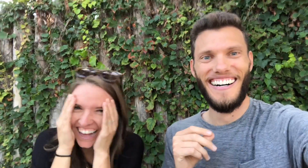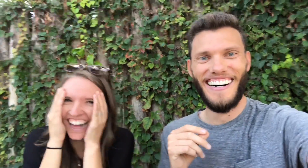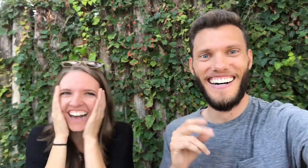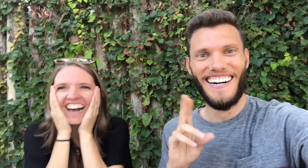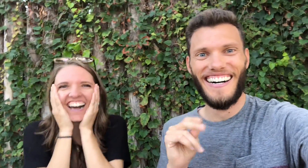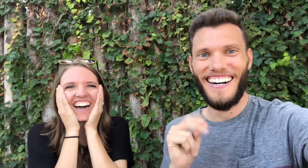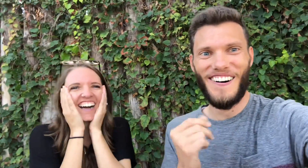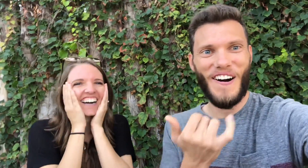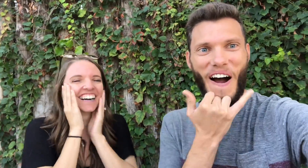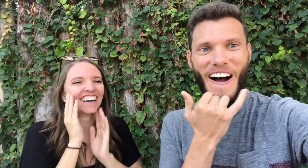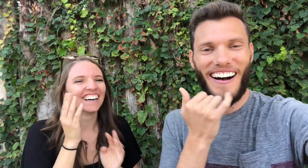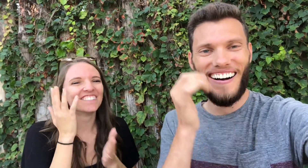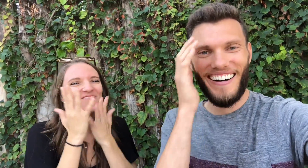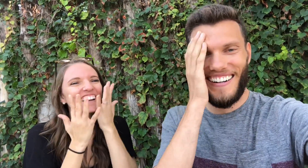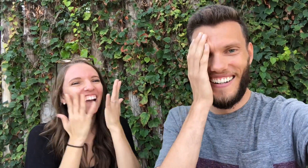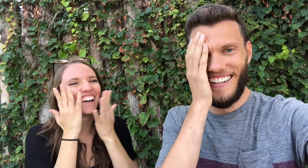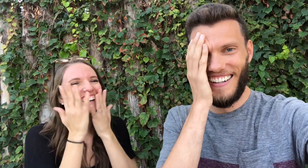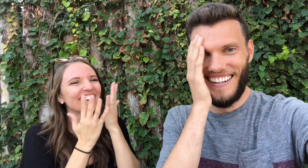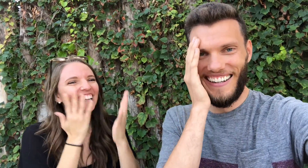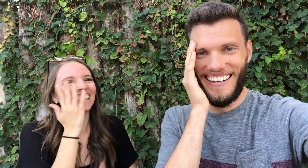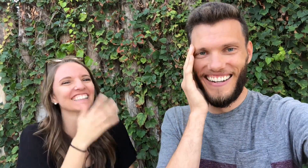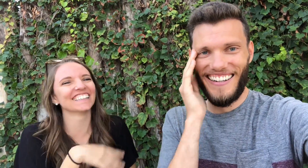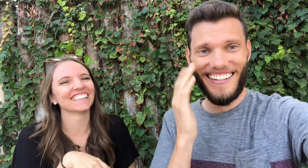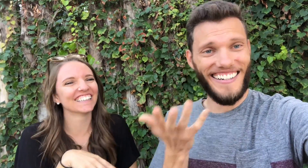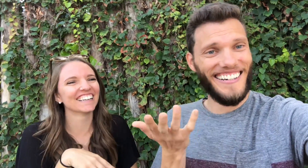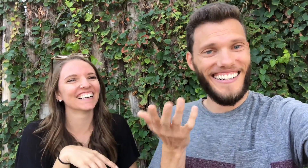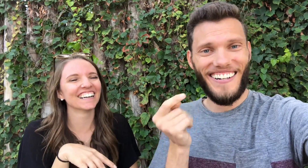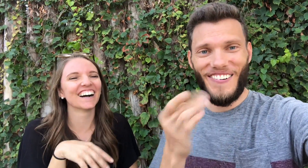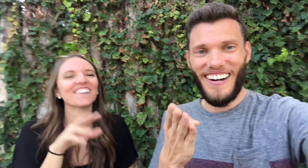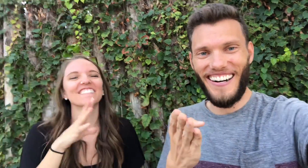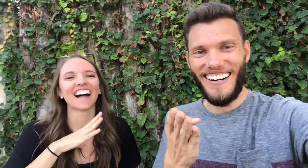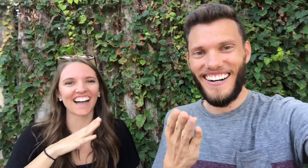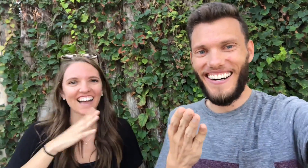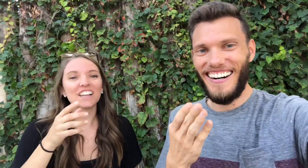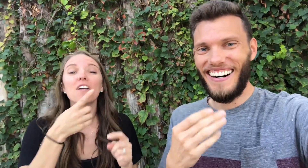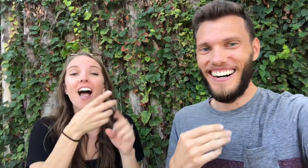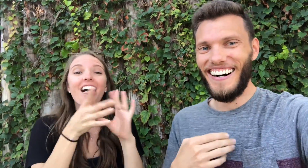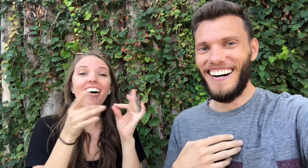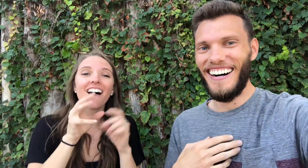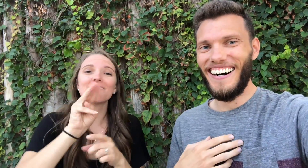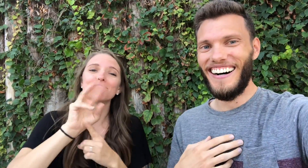No, you're still wrong... Oh my gosh! I am so EMBARRASSED! TOO BAD!